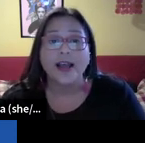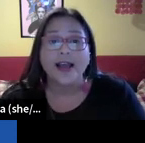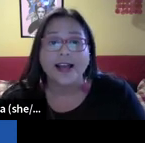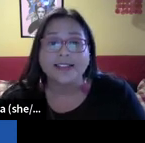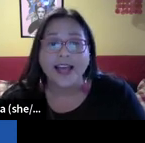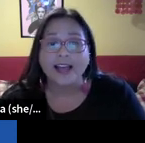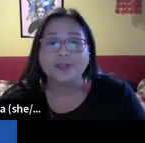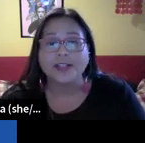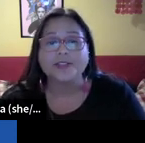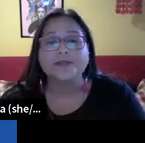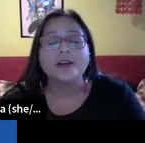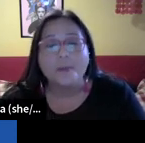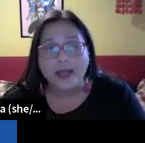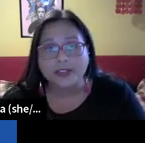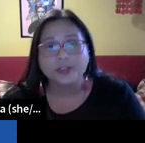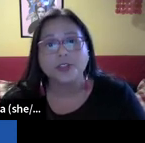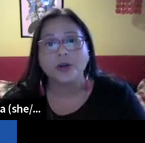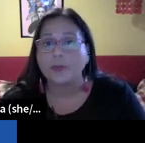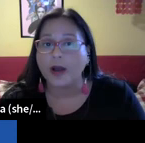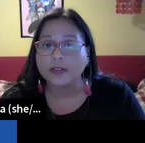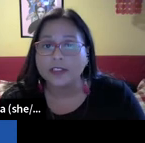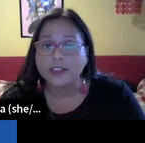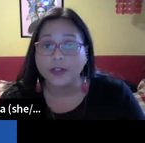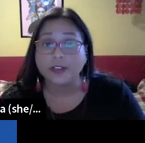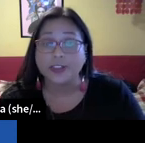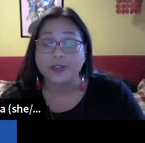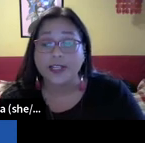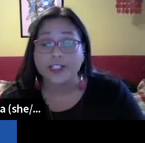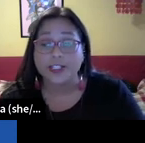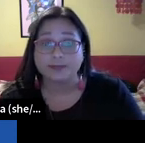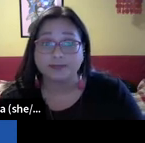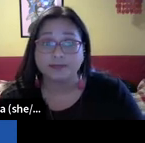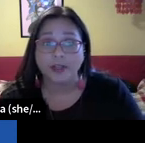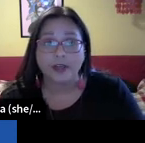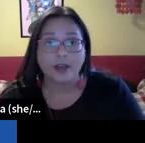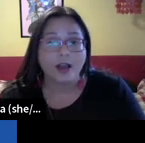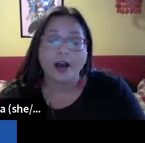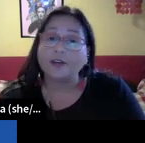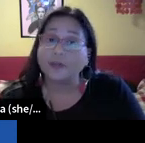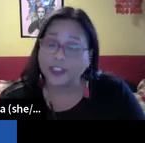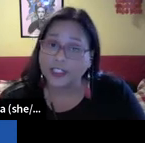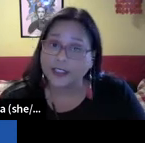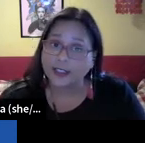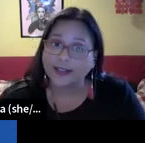Okay, earlier. This evening, You heard from my executive director, Sandy Chung, who spoke about how the current Anti-direct democracy justices on the Us. anti-democracy justices on the U.S. Supreme Court attacked rights fundamental to our democracy during their June session.